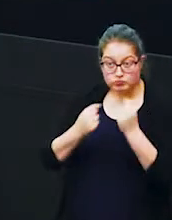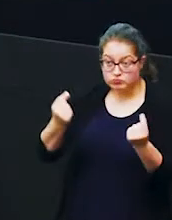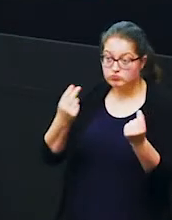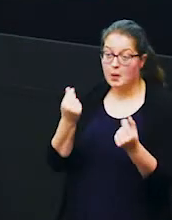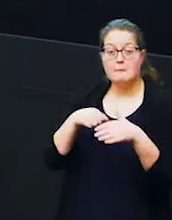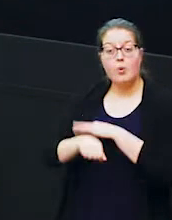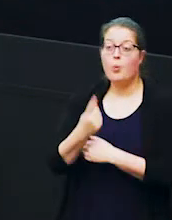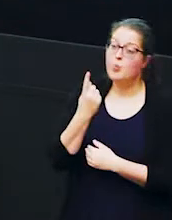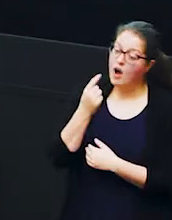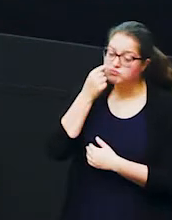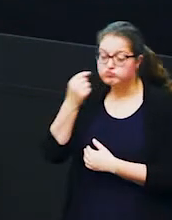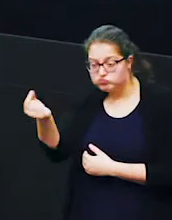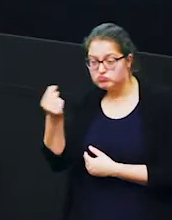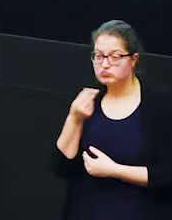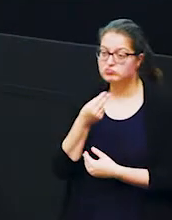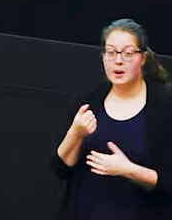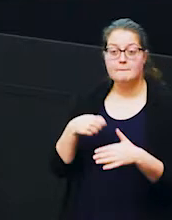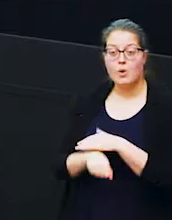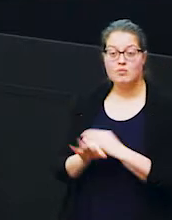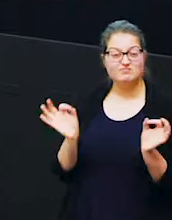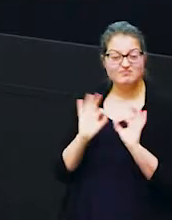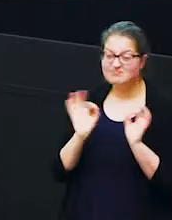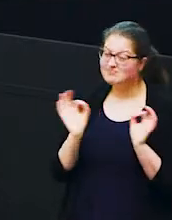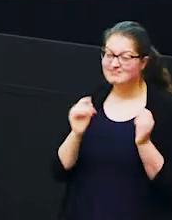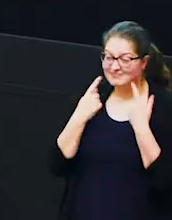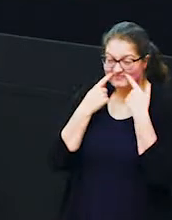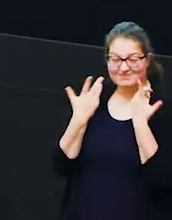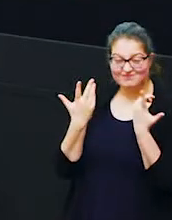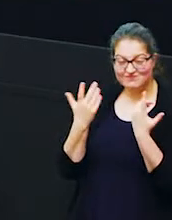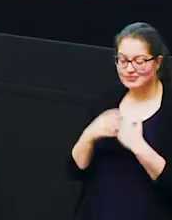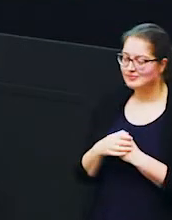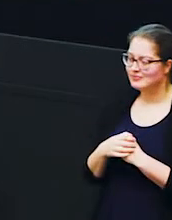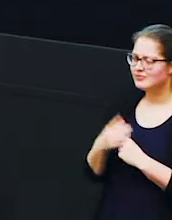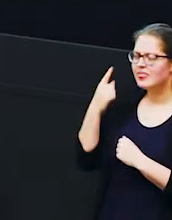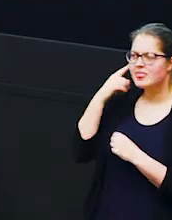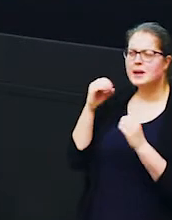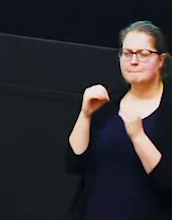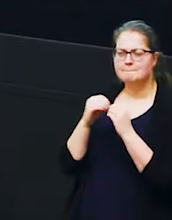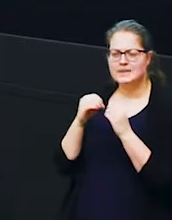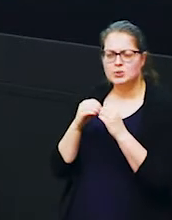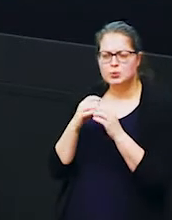with one tusk and some are born with no tusks at all so we think beetlejuice was born just with one